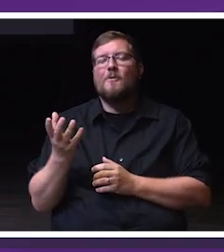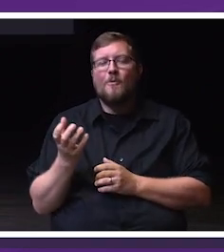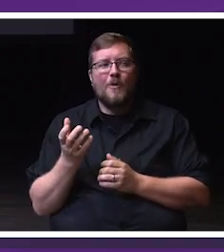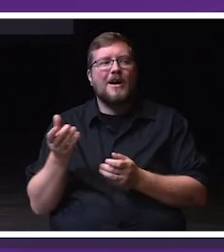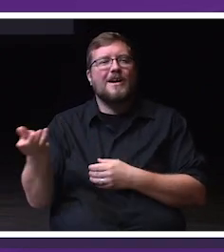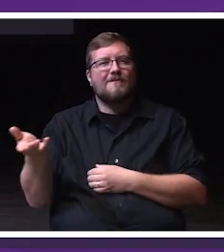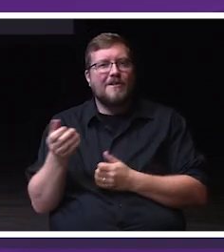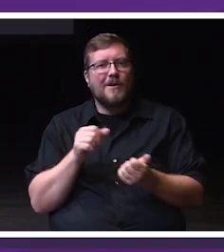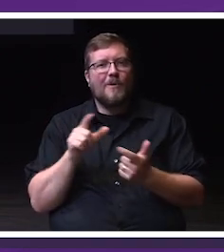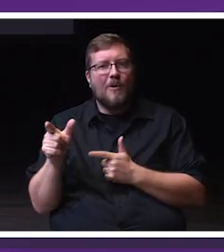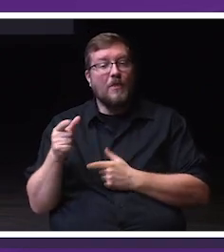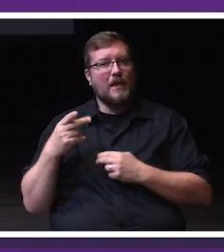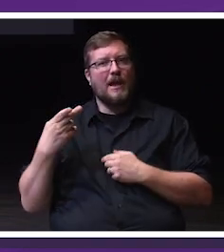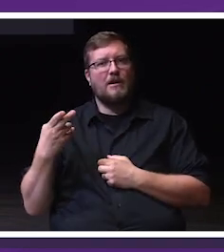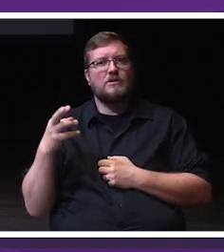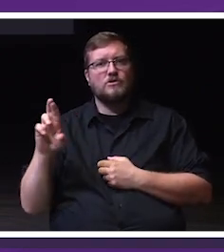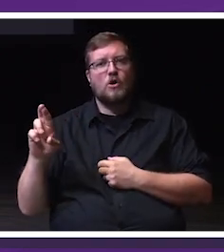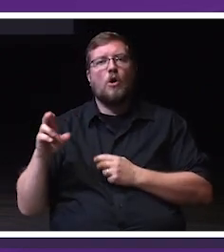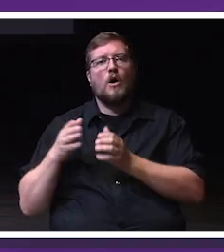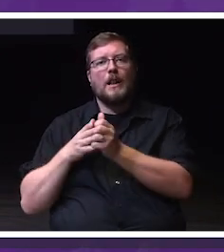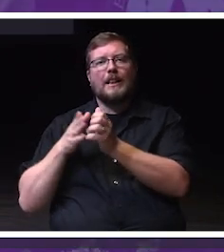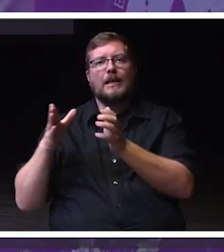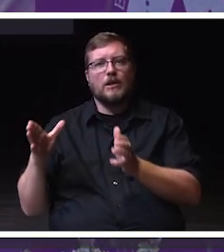Resource Leaders to join me on the stage.